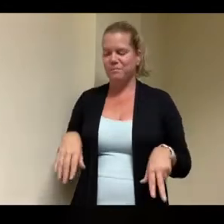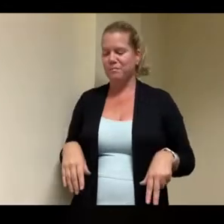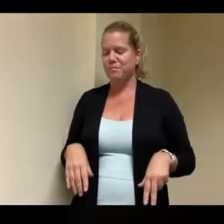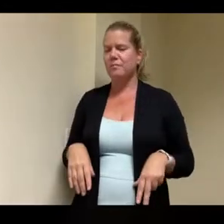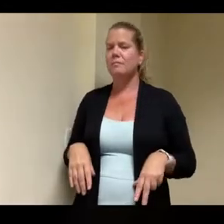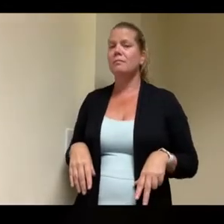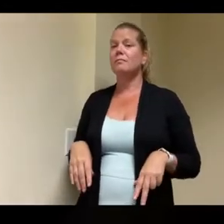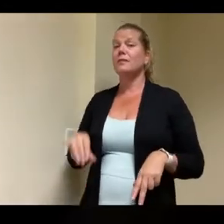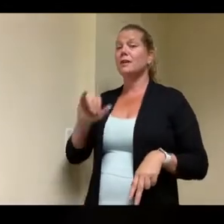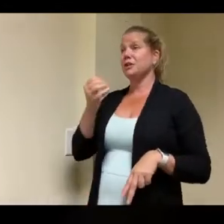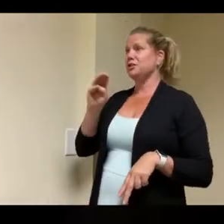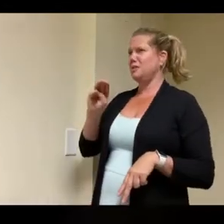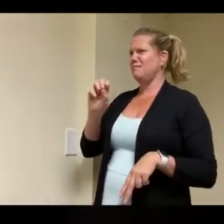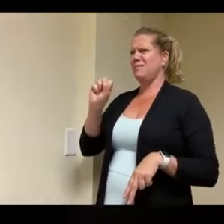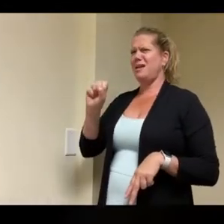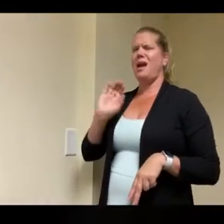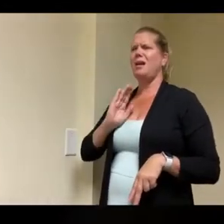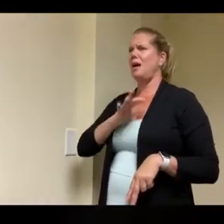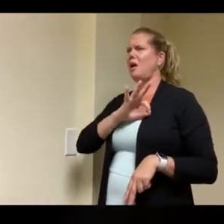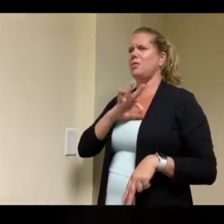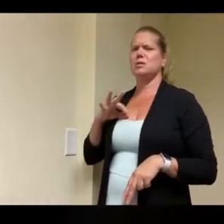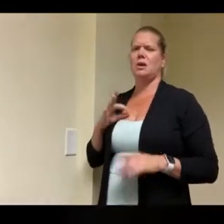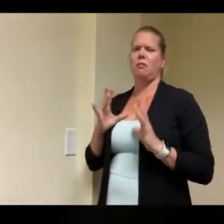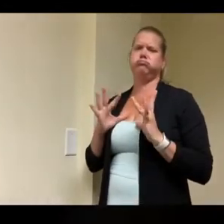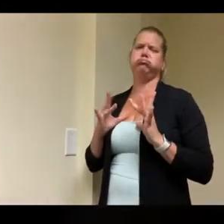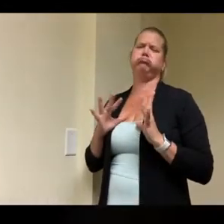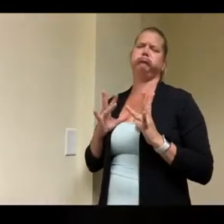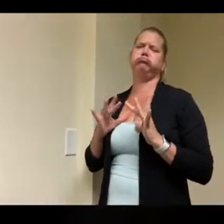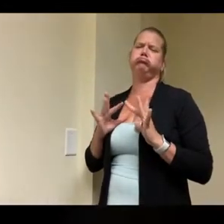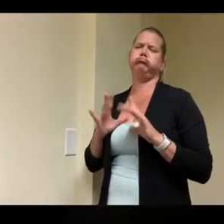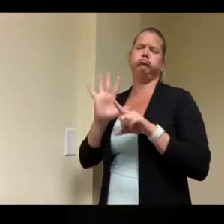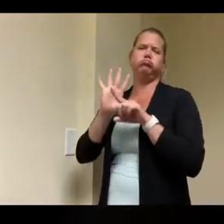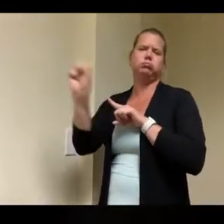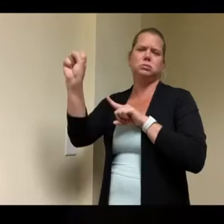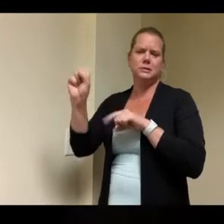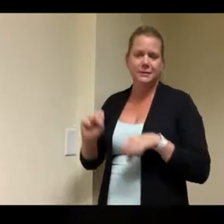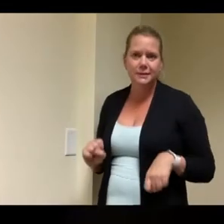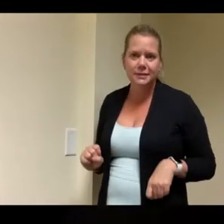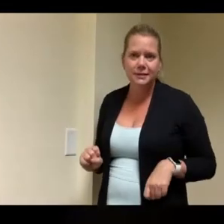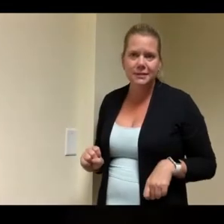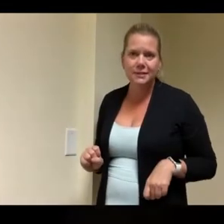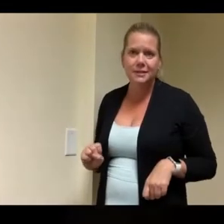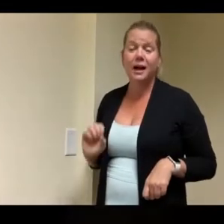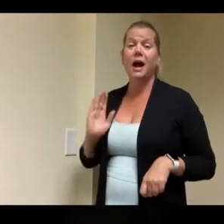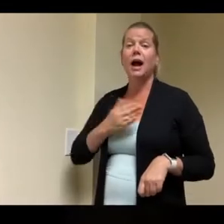leg is embedded we have uh social workers